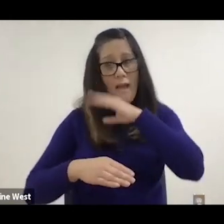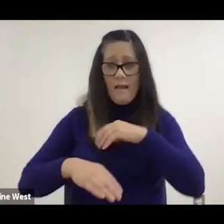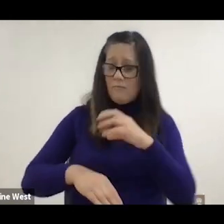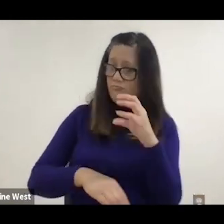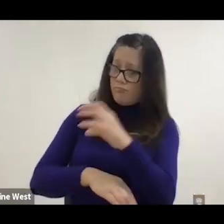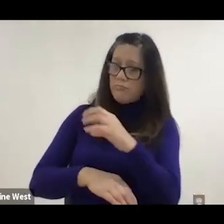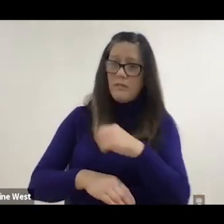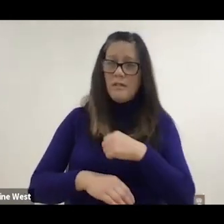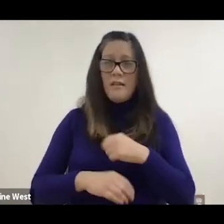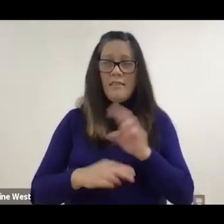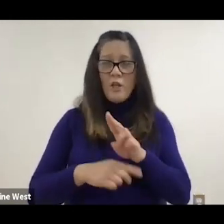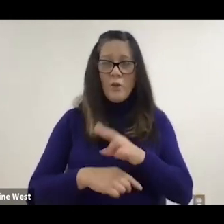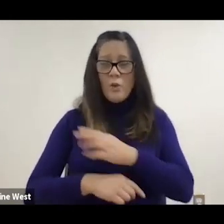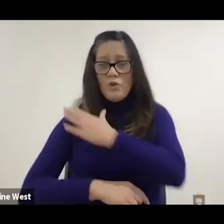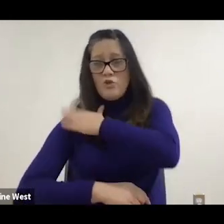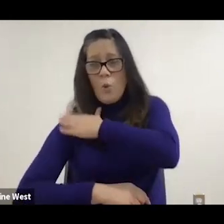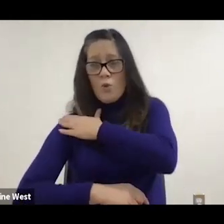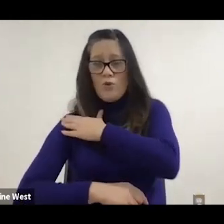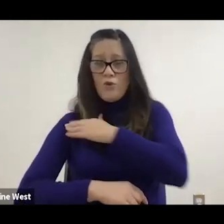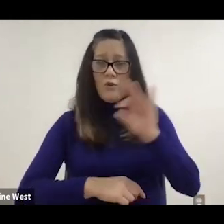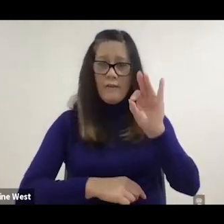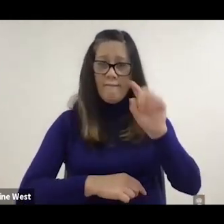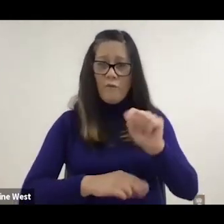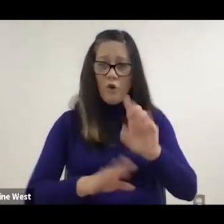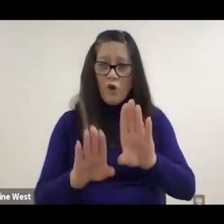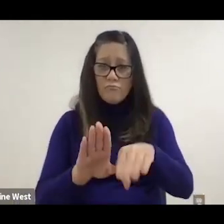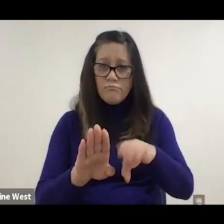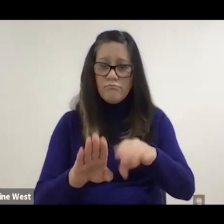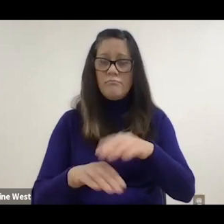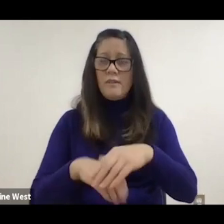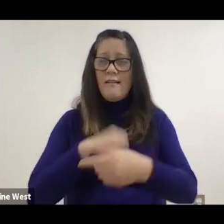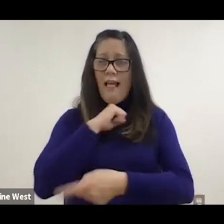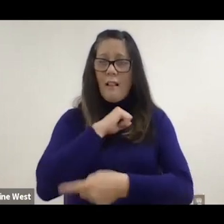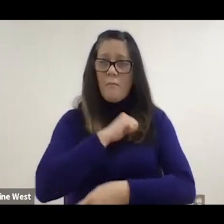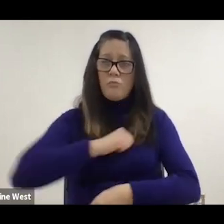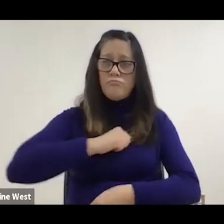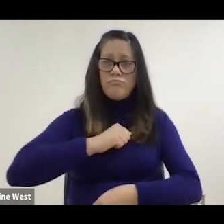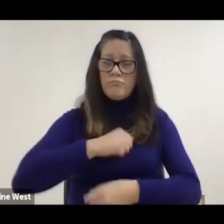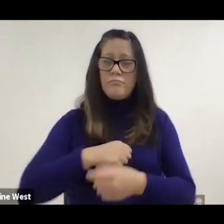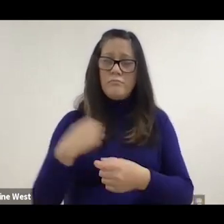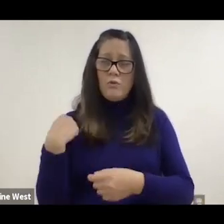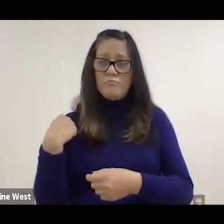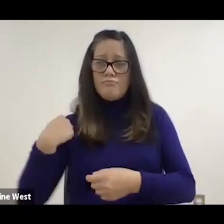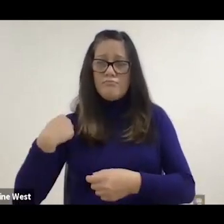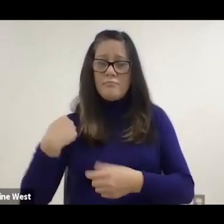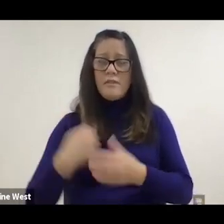shoulder or foot or their elbow or their leg or whatever they had. They could move around.